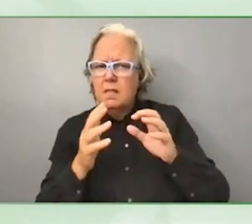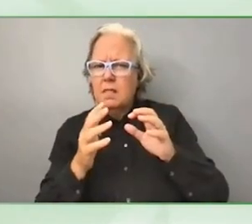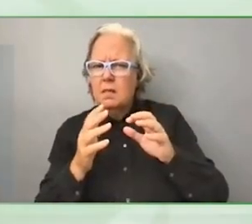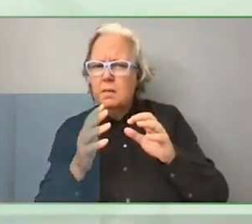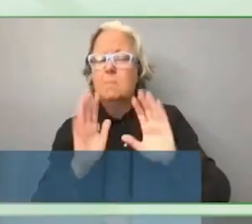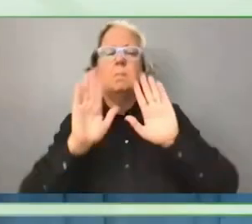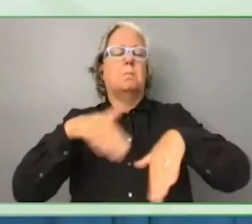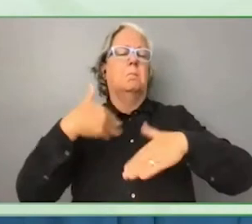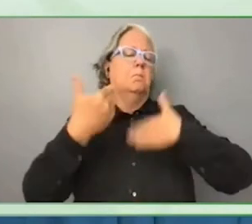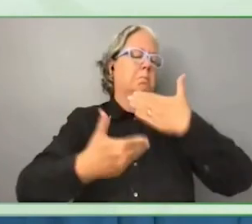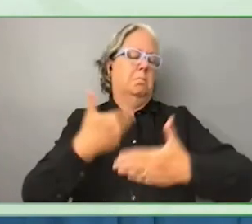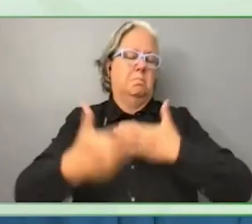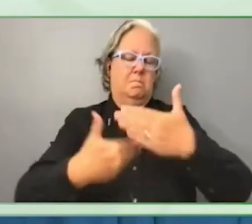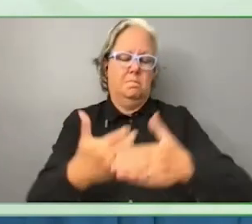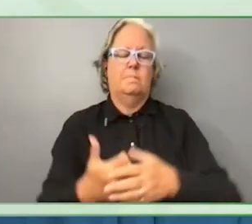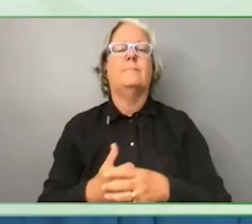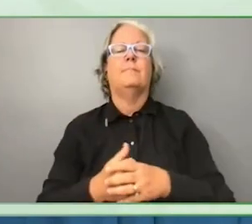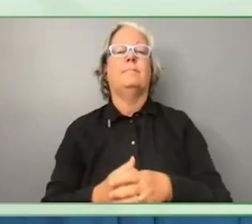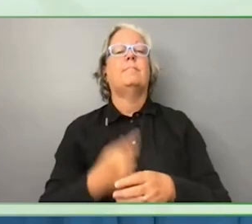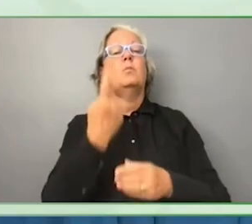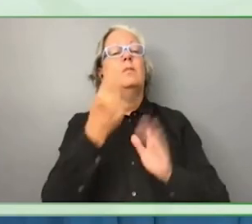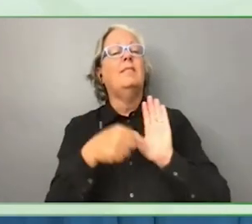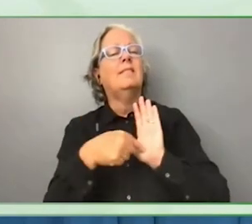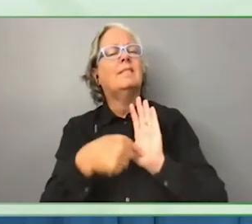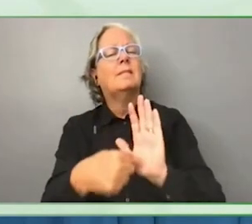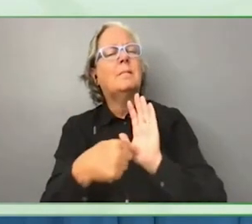One of the examples I wanted to bring forward is around